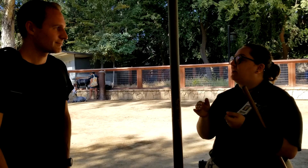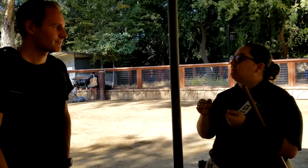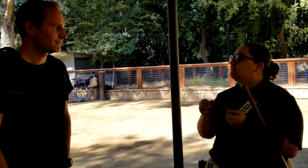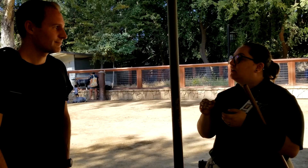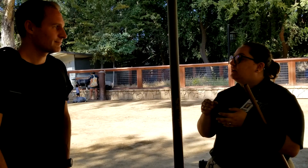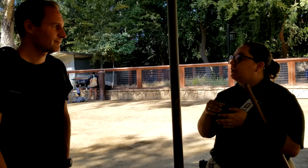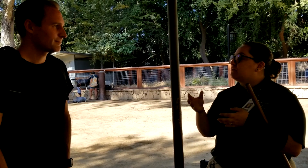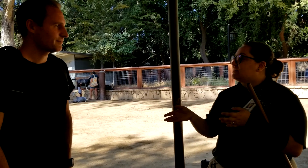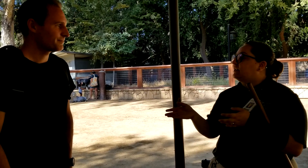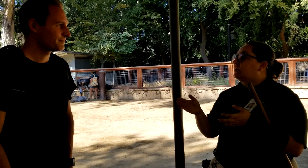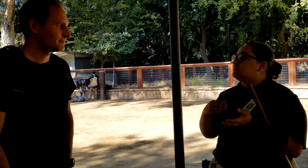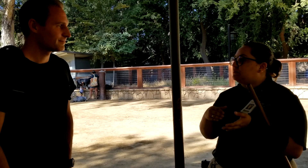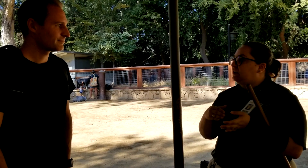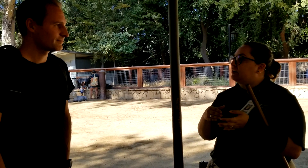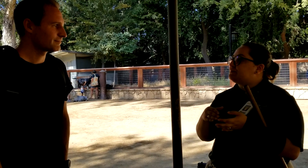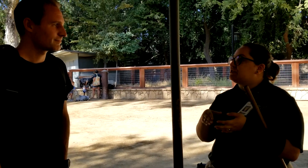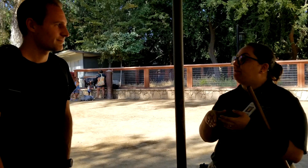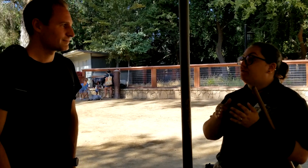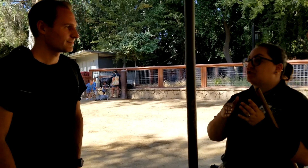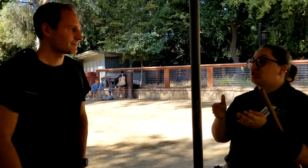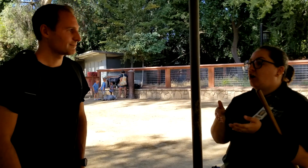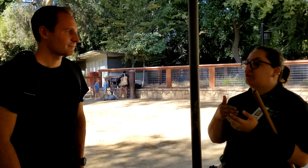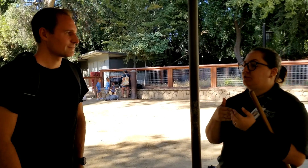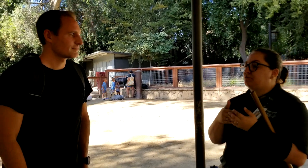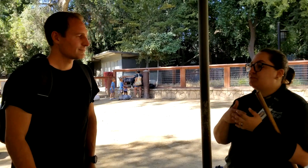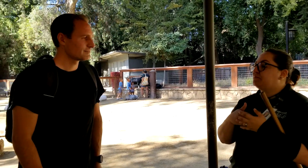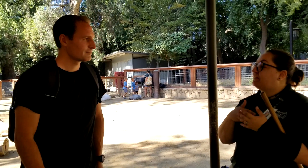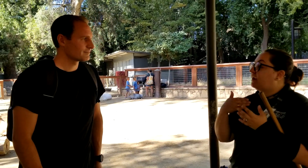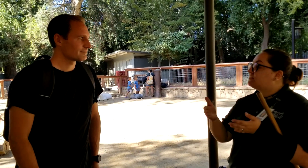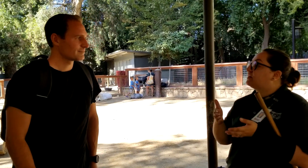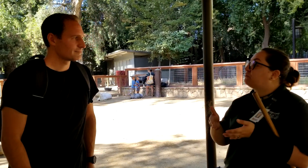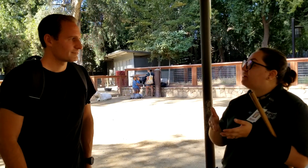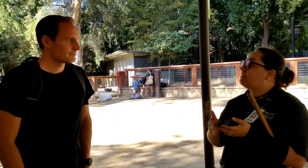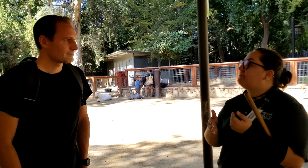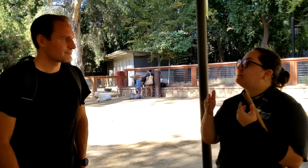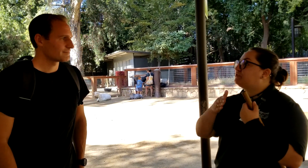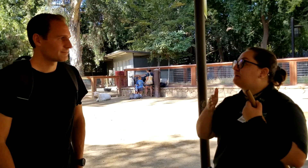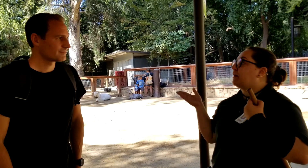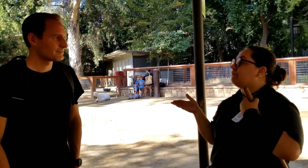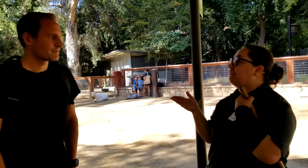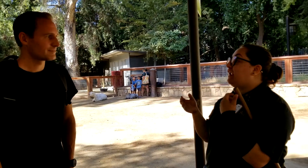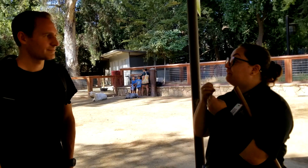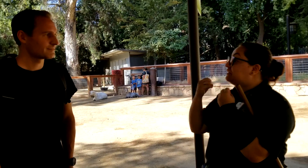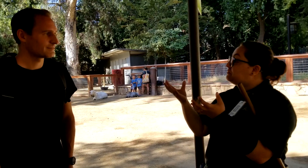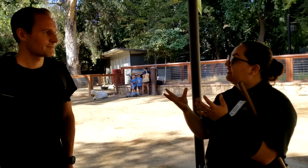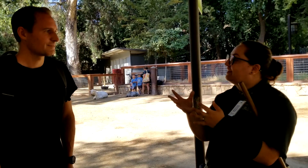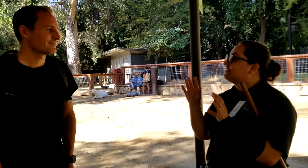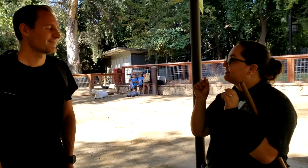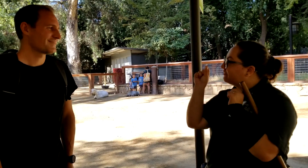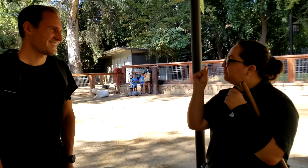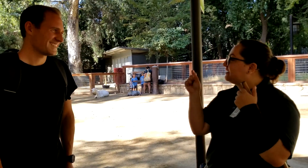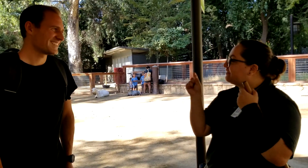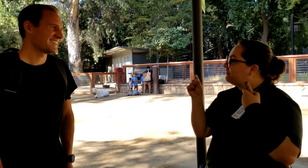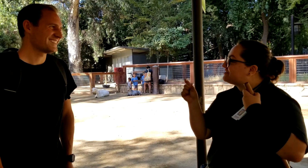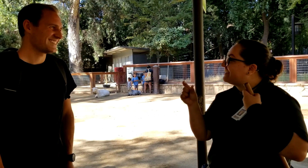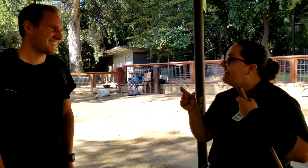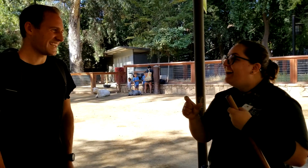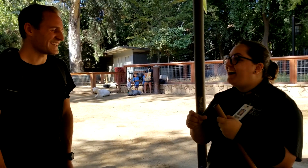sometimes, um, between you know, signing and speaking. Especially if I’m just talking to somebody that I just signed with and then turning back around and having to speak, it’s a little bit confusing.